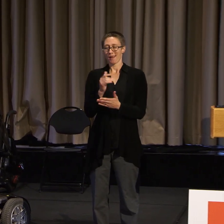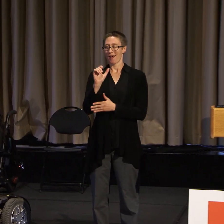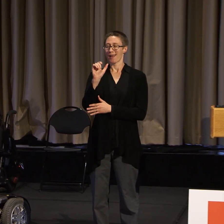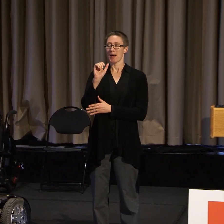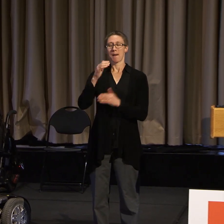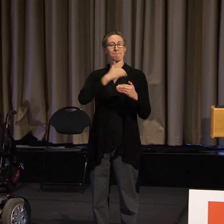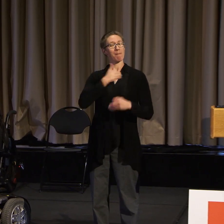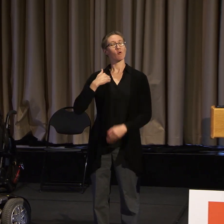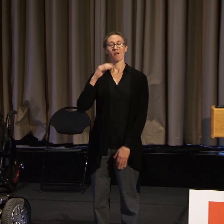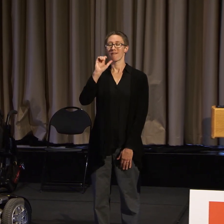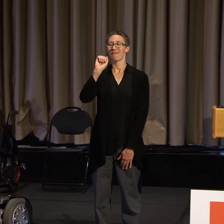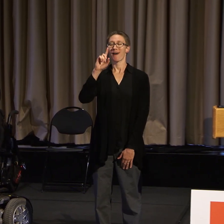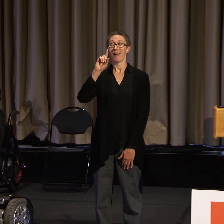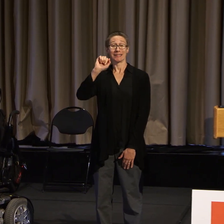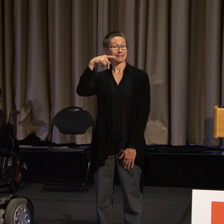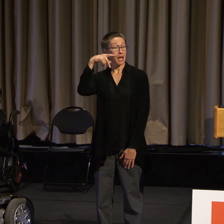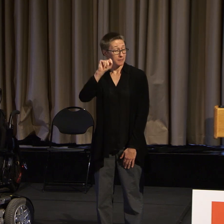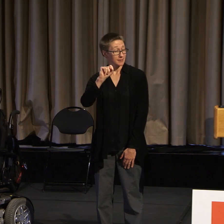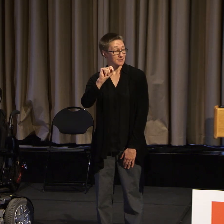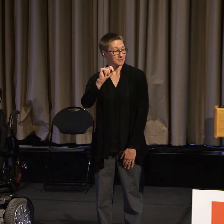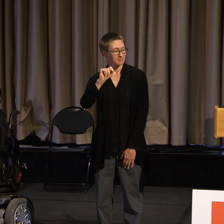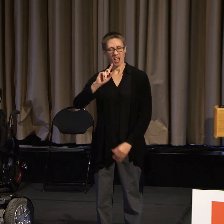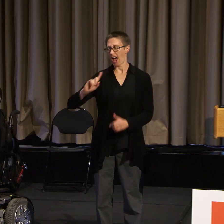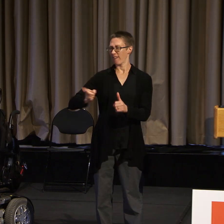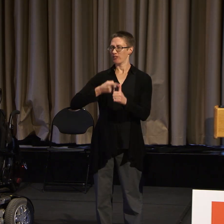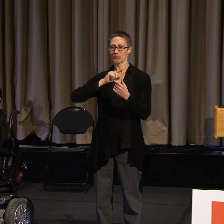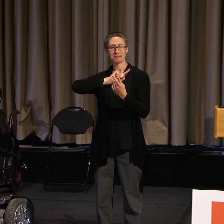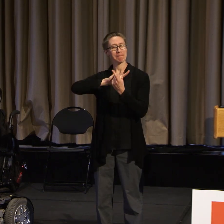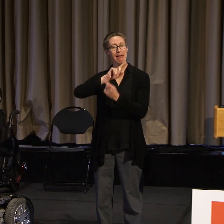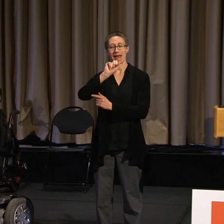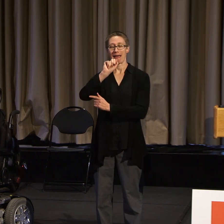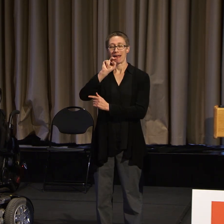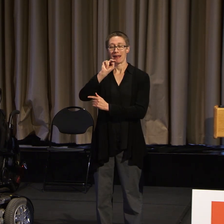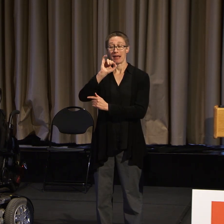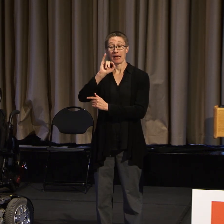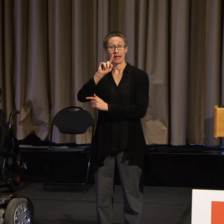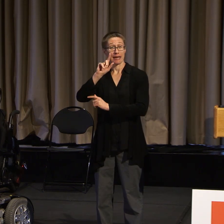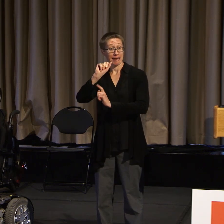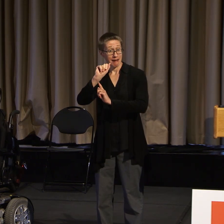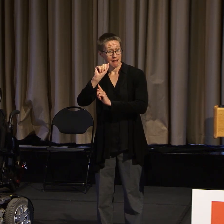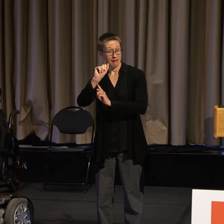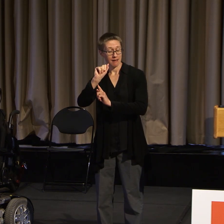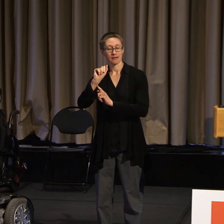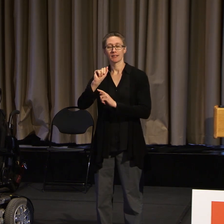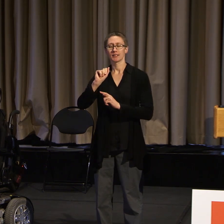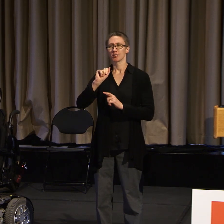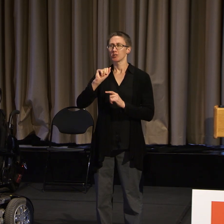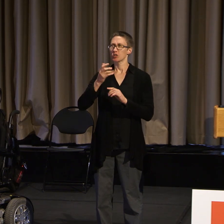I first met Anita just prior to the fall 2017